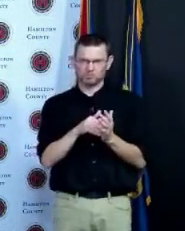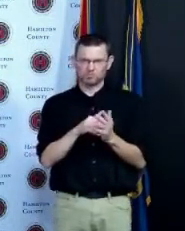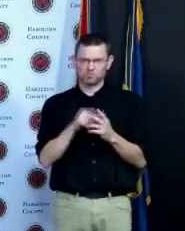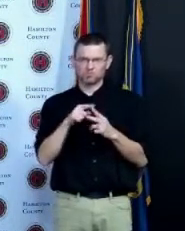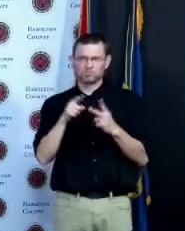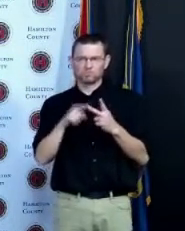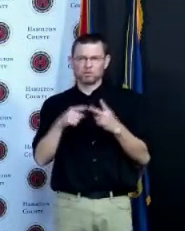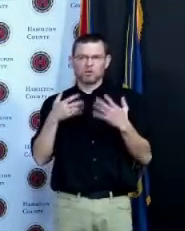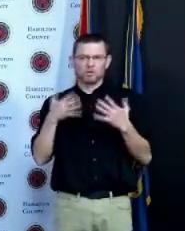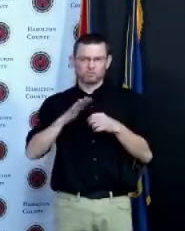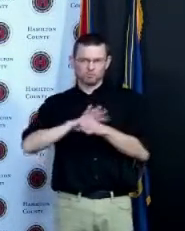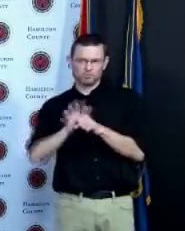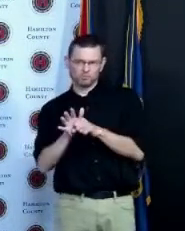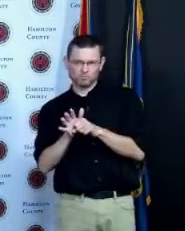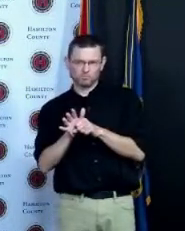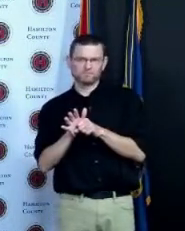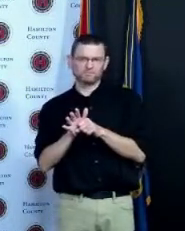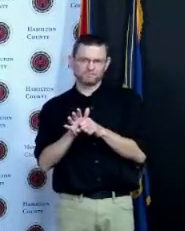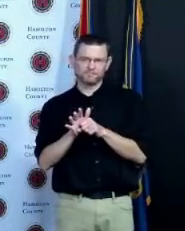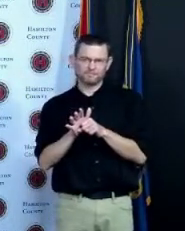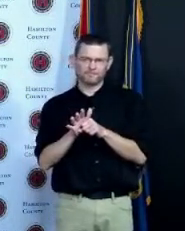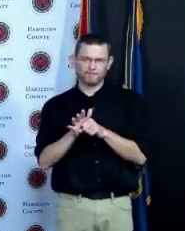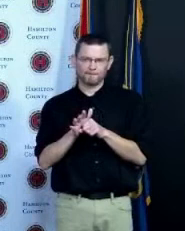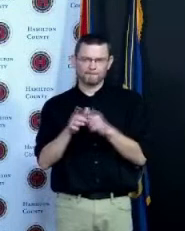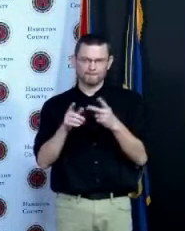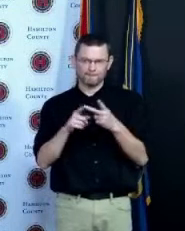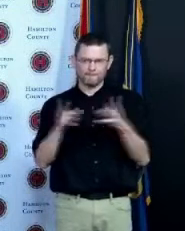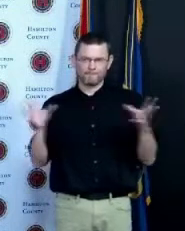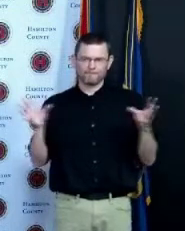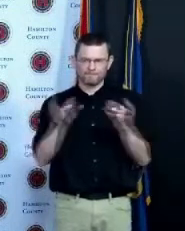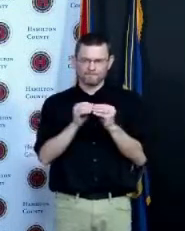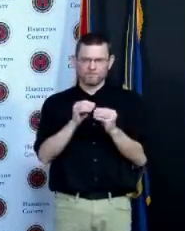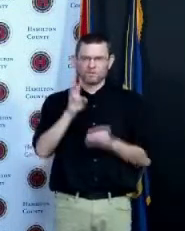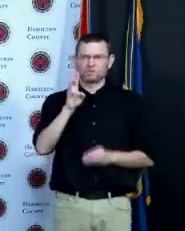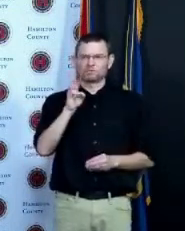and we got six hundred fifty thousand adults and the other two hundred thousand tend to be children